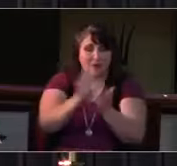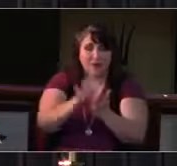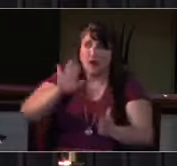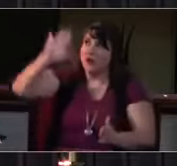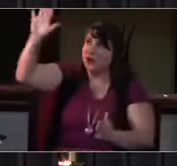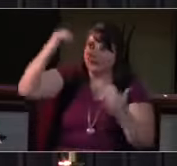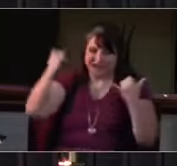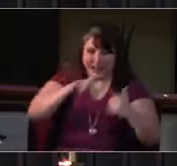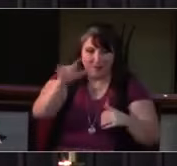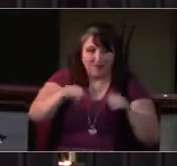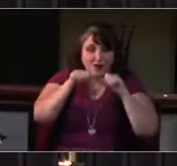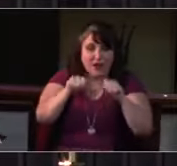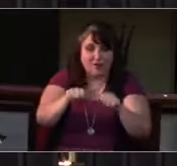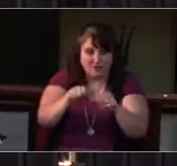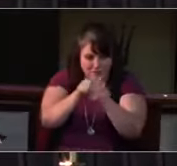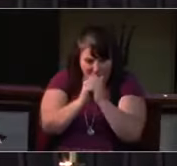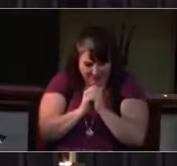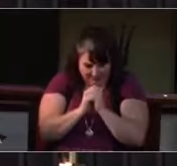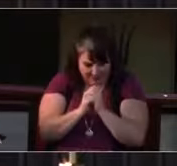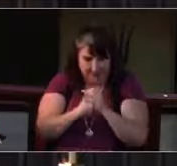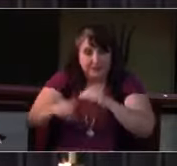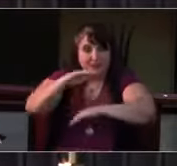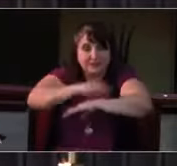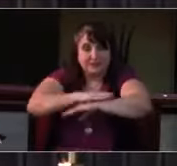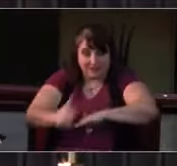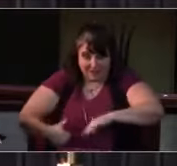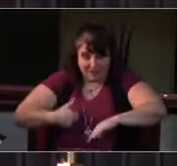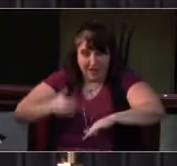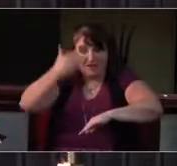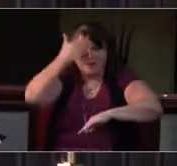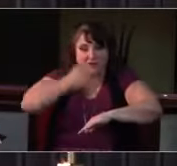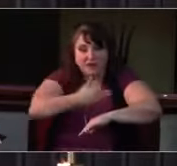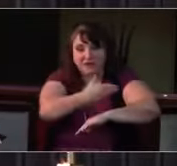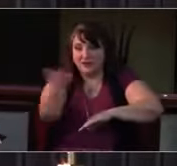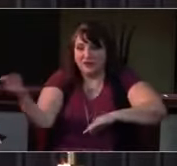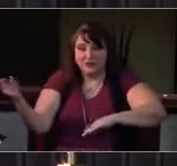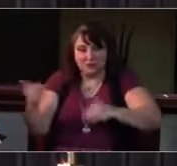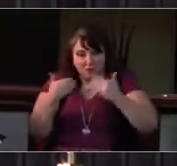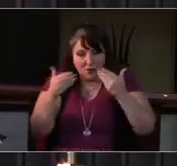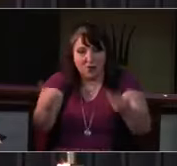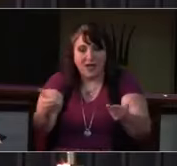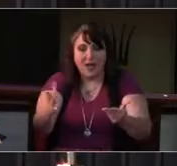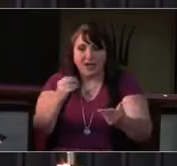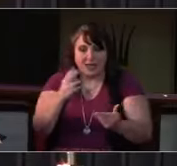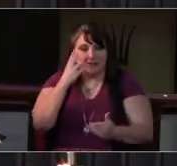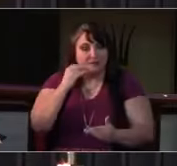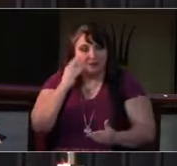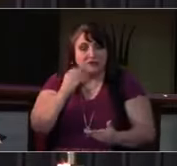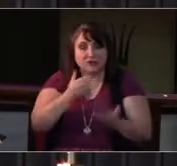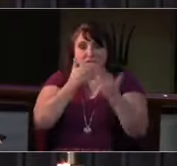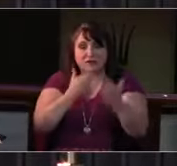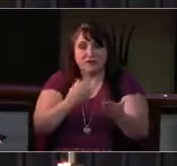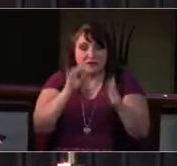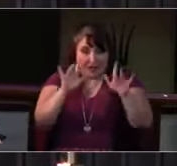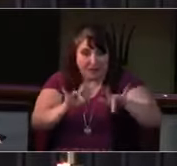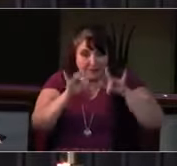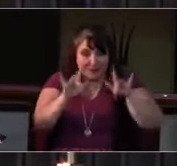Lord, remember us in your kingdom and teach us to pray: Our Father in heaven, hallowed be your name,